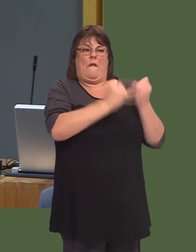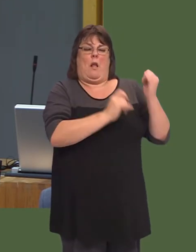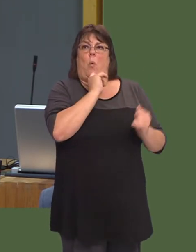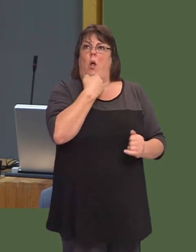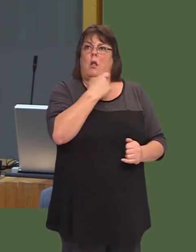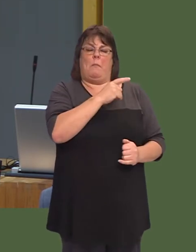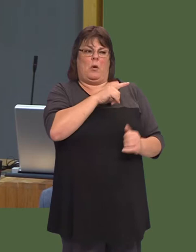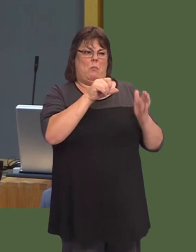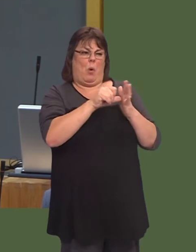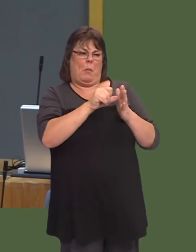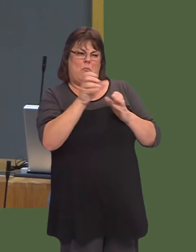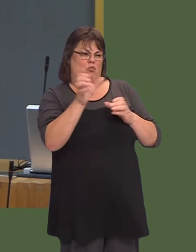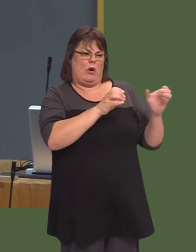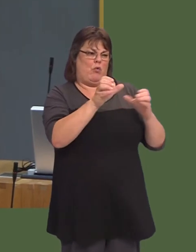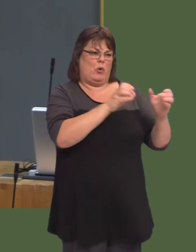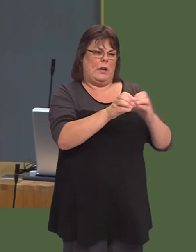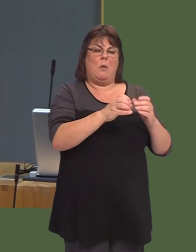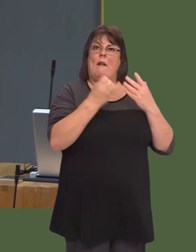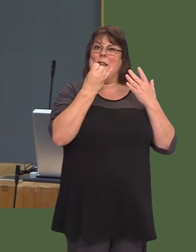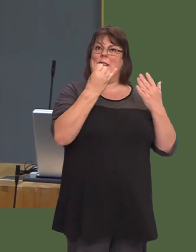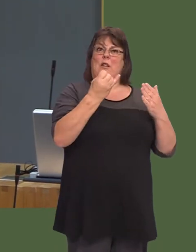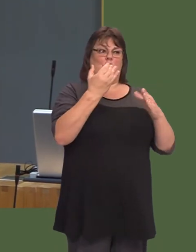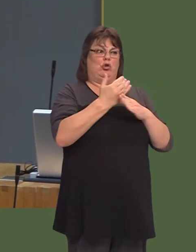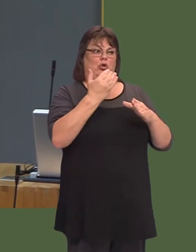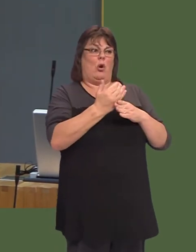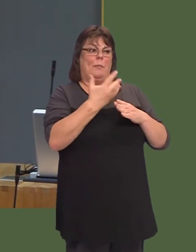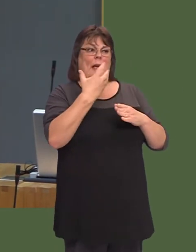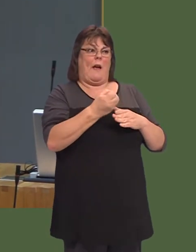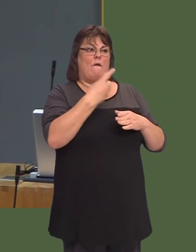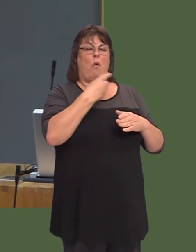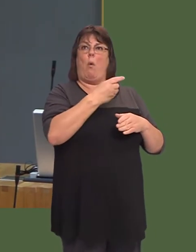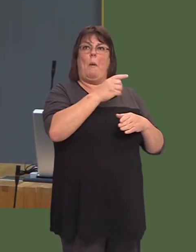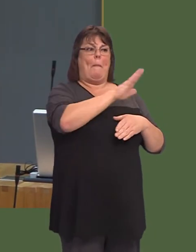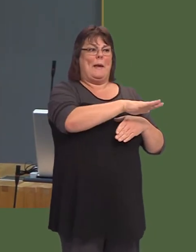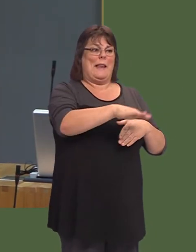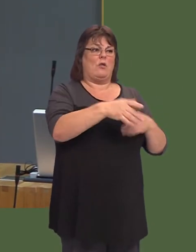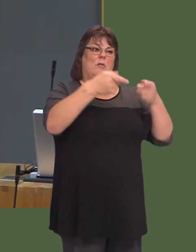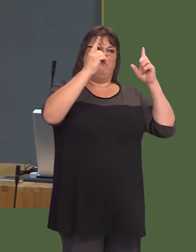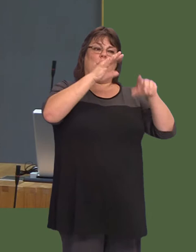ac nid ywír ymgyrch recriwtio y llynedd gan ysbyty Bronglais wedi recriwtio un ymgynghorydd newydd.